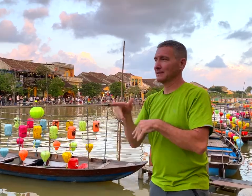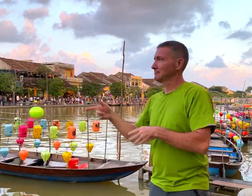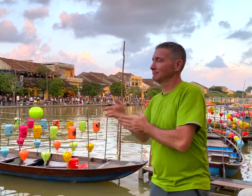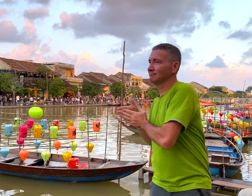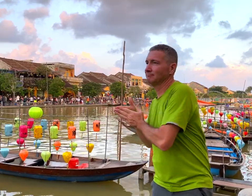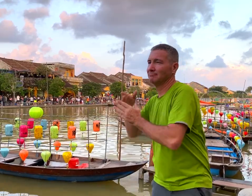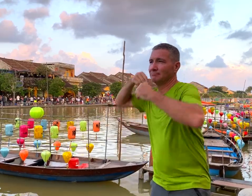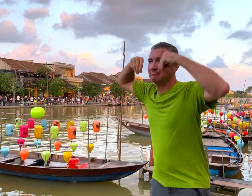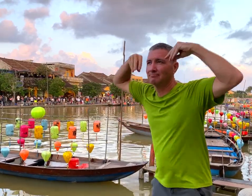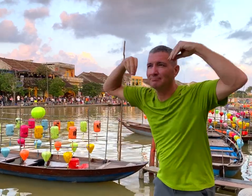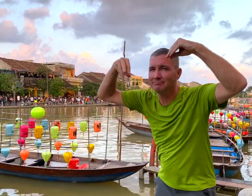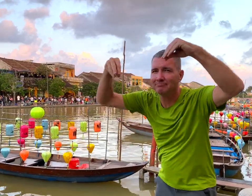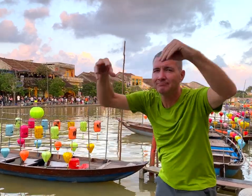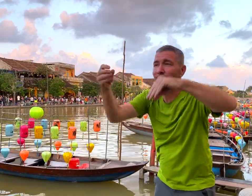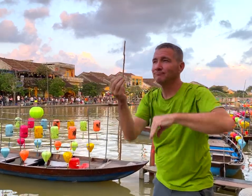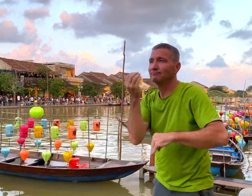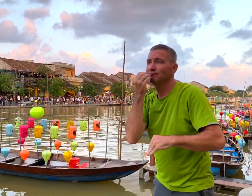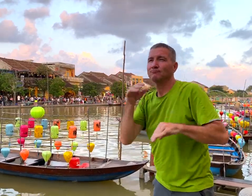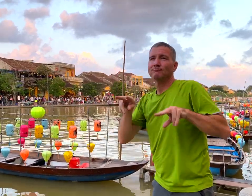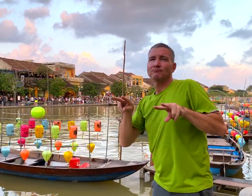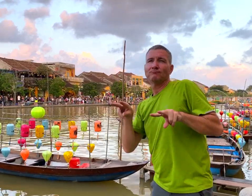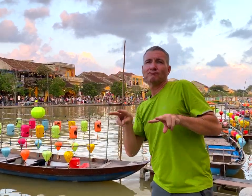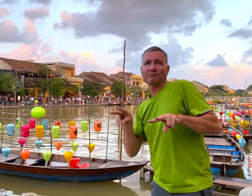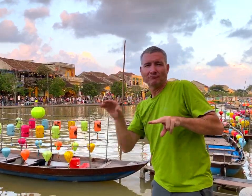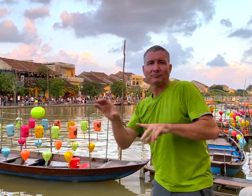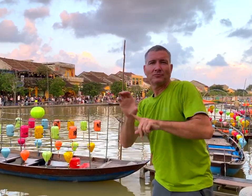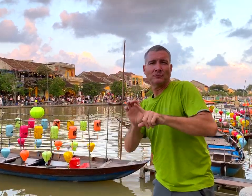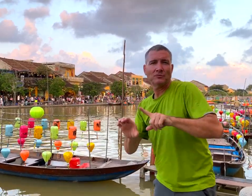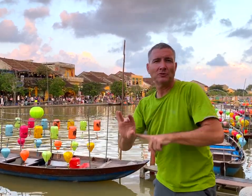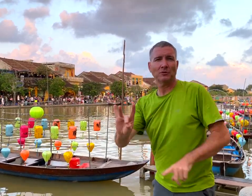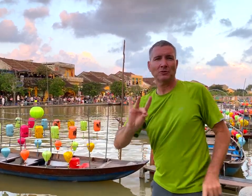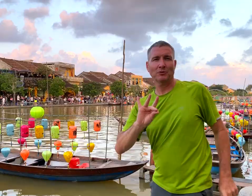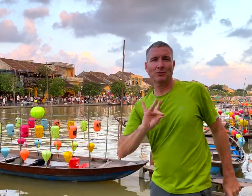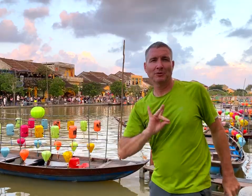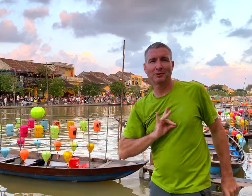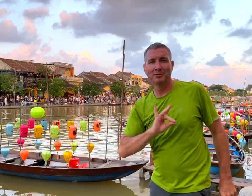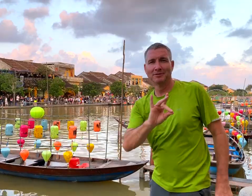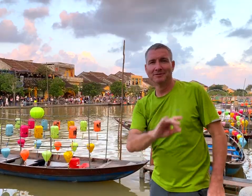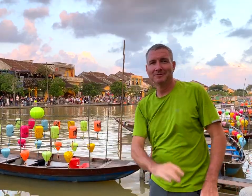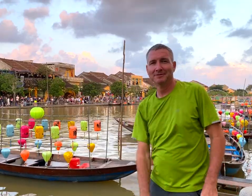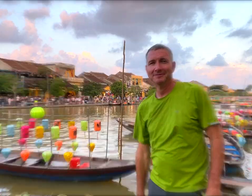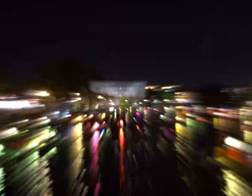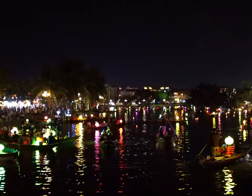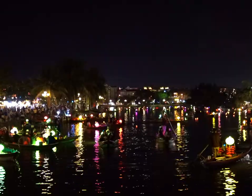During the nighttime, you can enjoy night lights and boat rides. You can enjoy your meals with local culture here in Hội An.